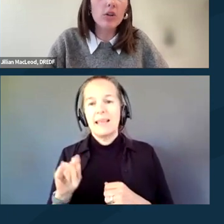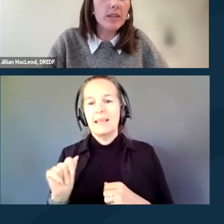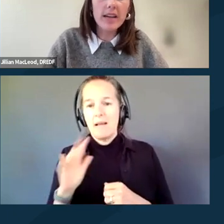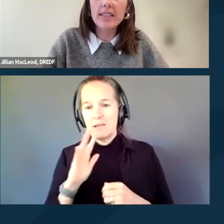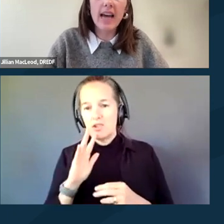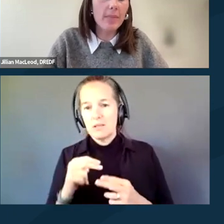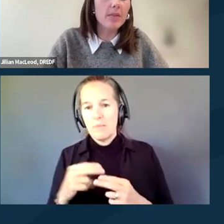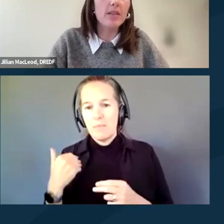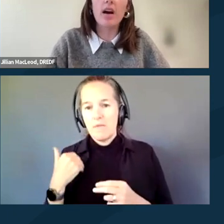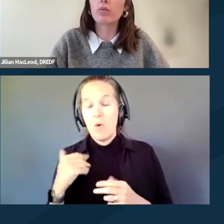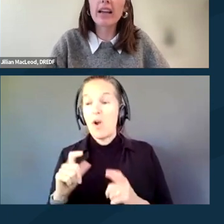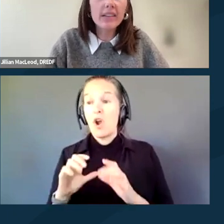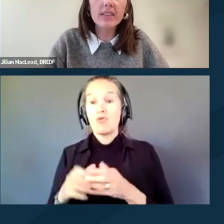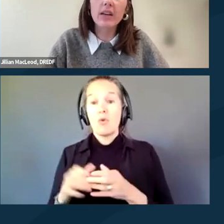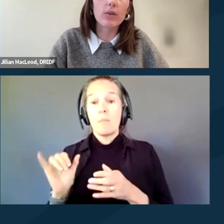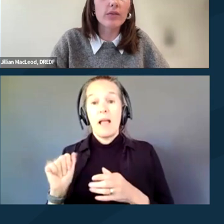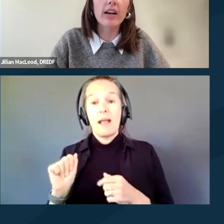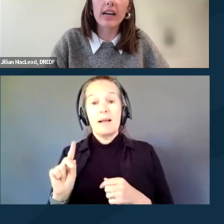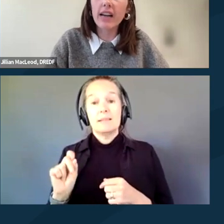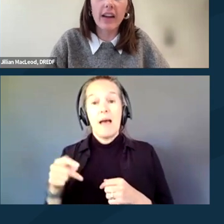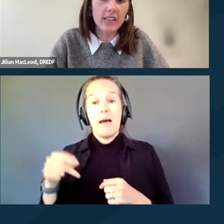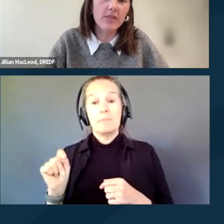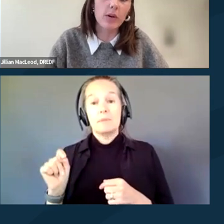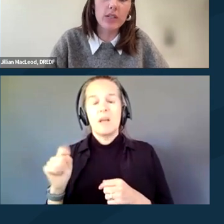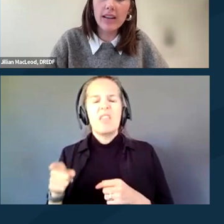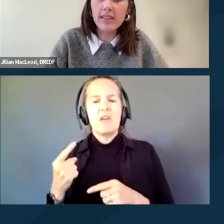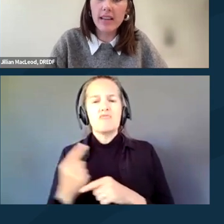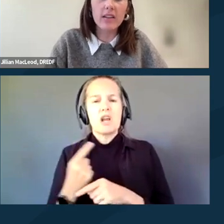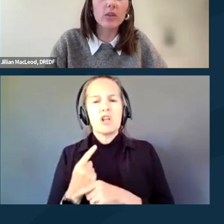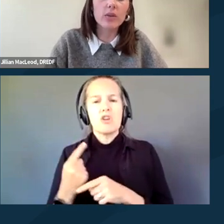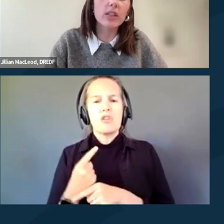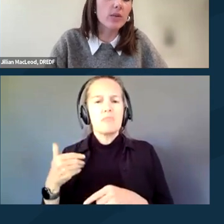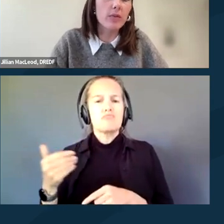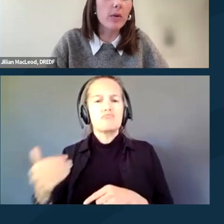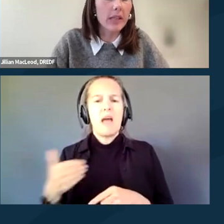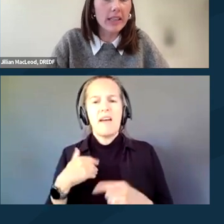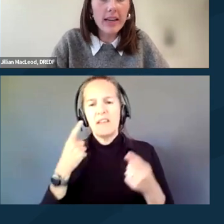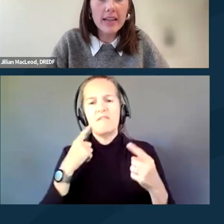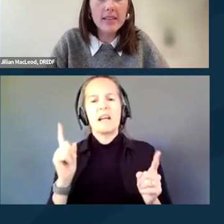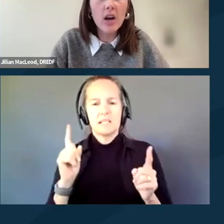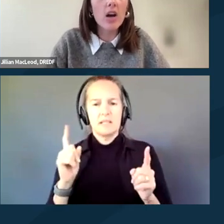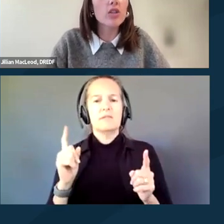groups like ADAPT regularly hold very effective protests that include the use of mobility aids.